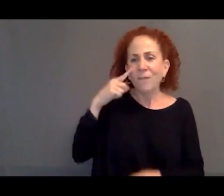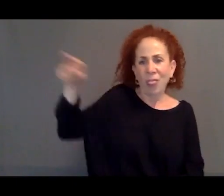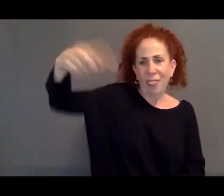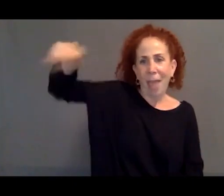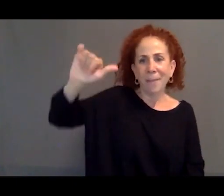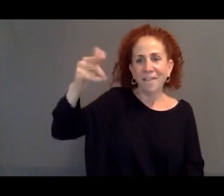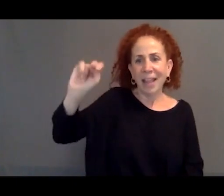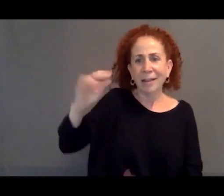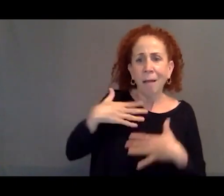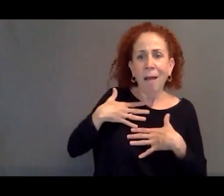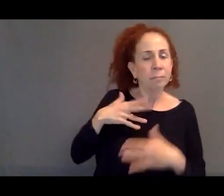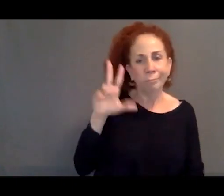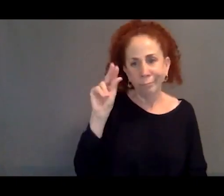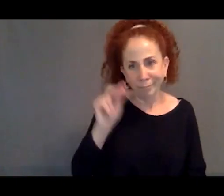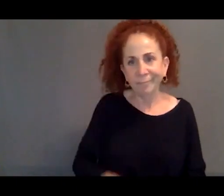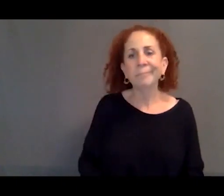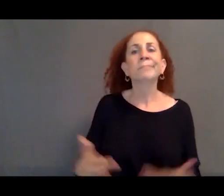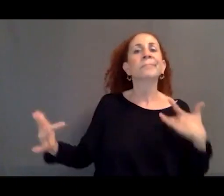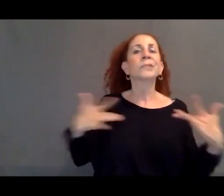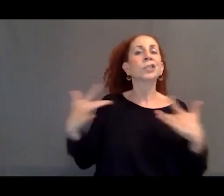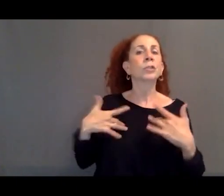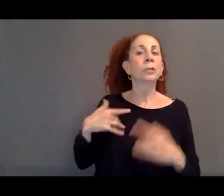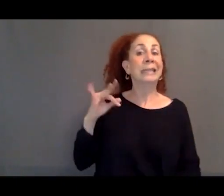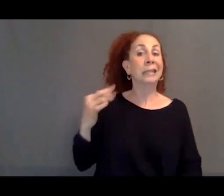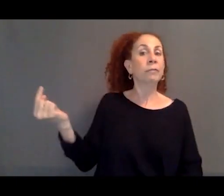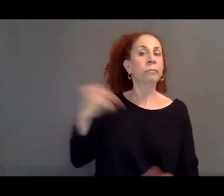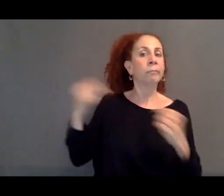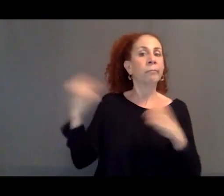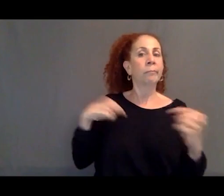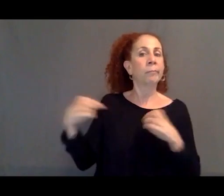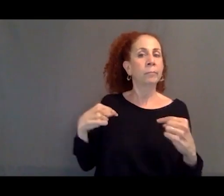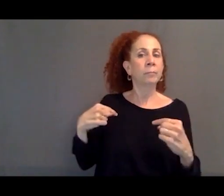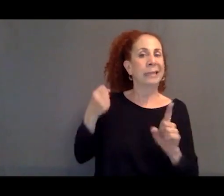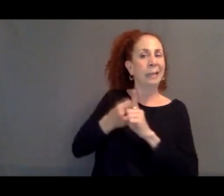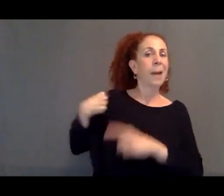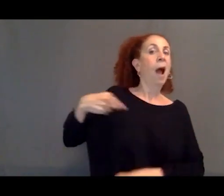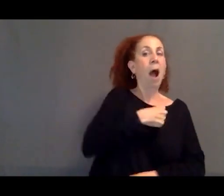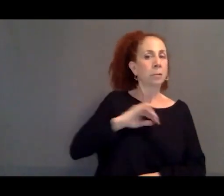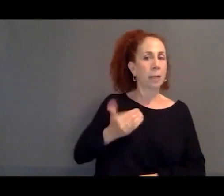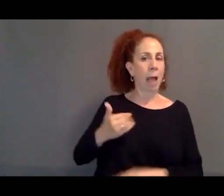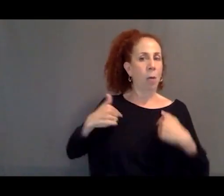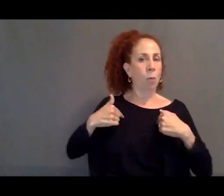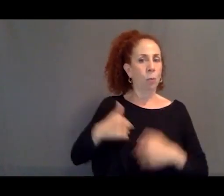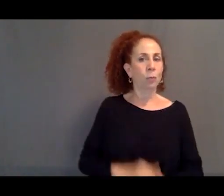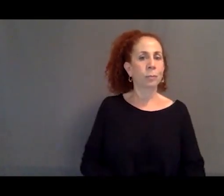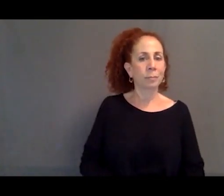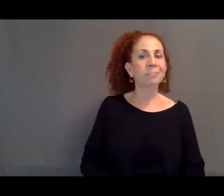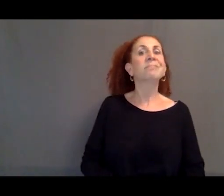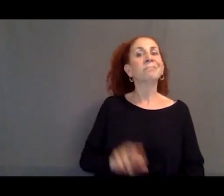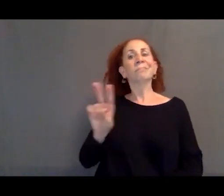It was what the consequences were going to be for asylum flows to the EU. That was what they were really worried